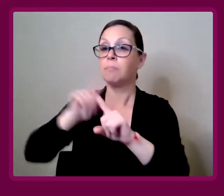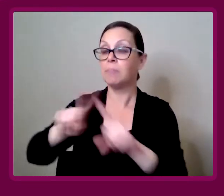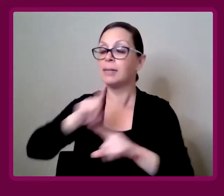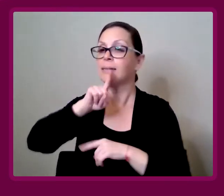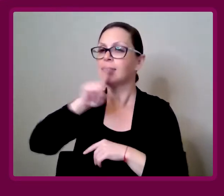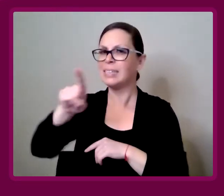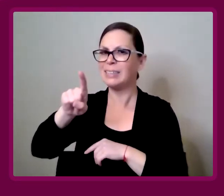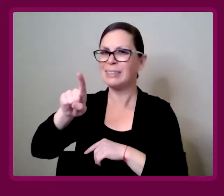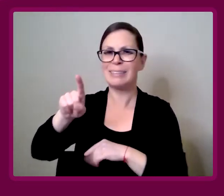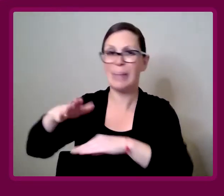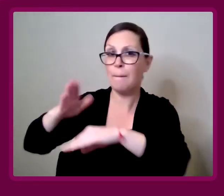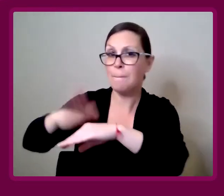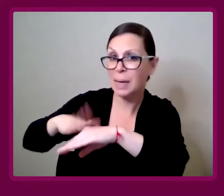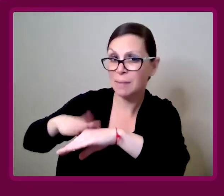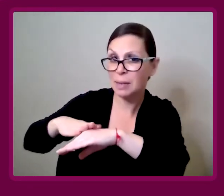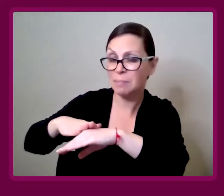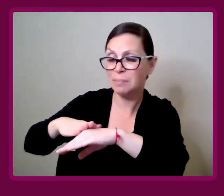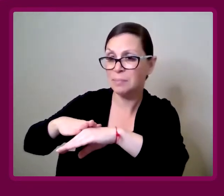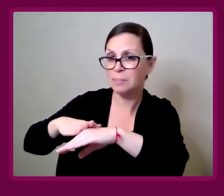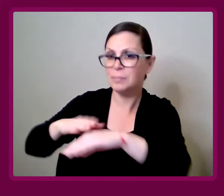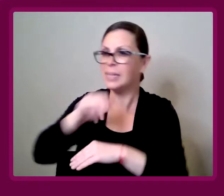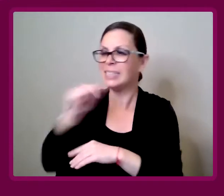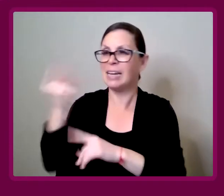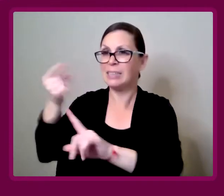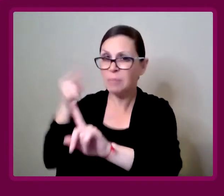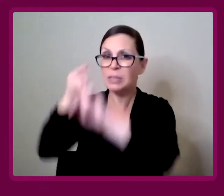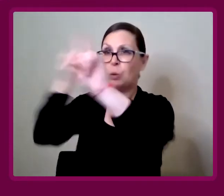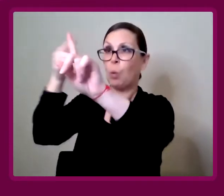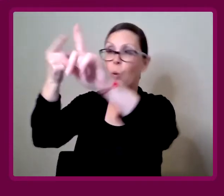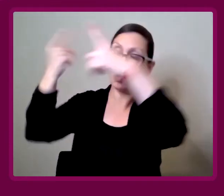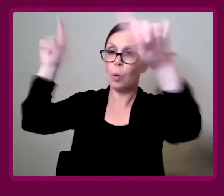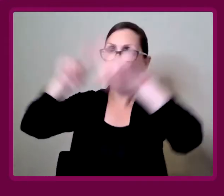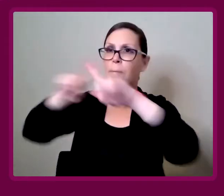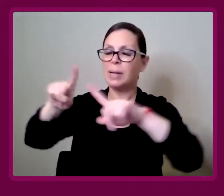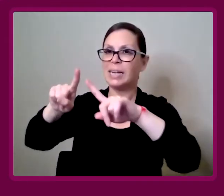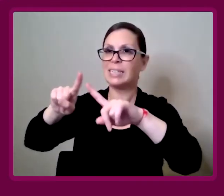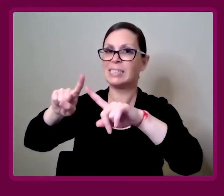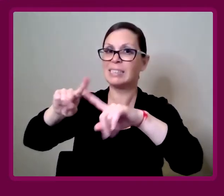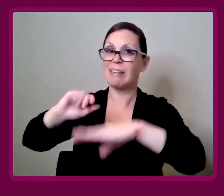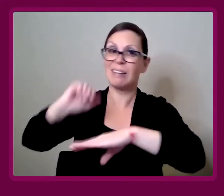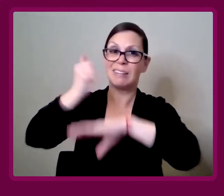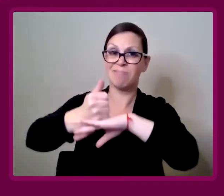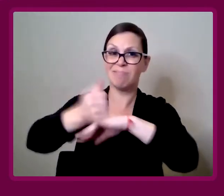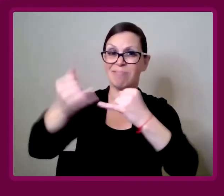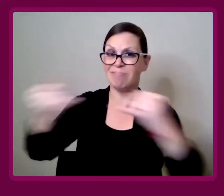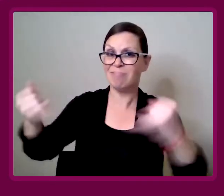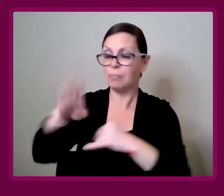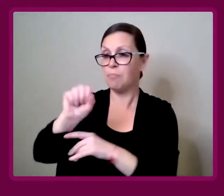But it's actually the barest minimum. It's not something to aim for, it's the baseline legal requirement.